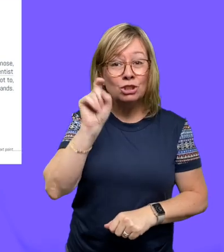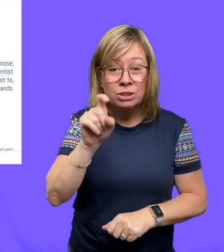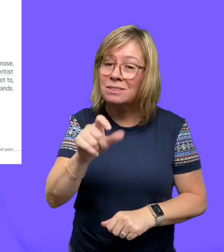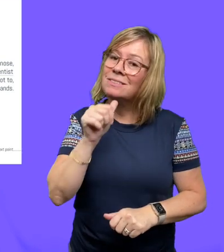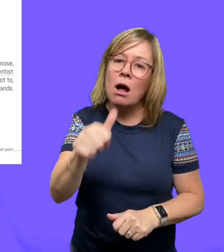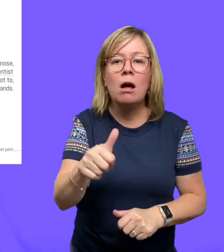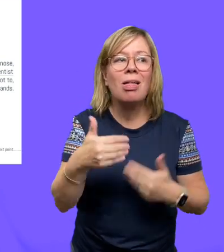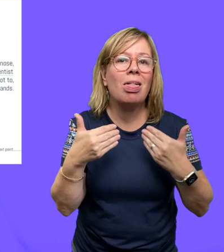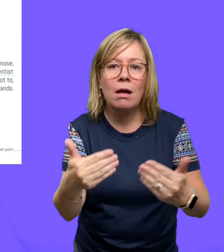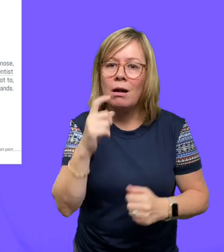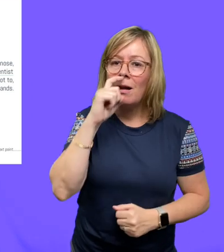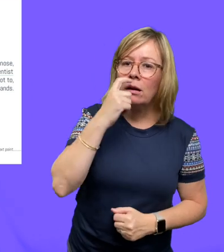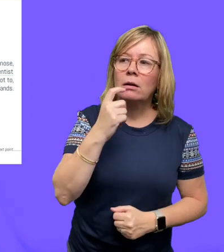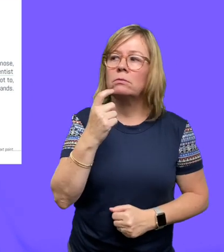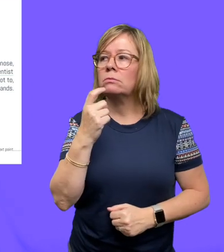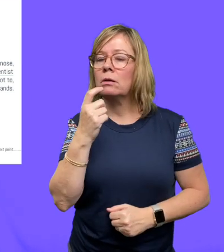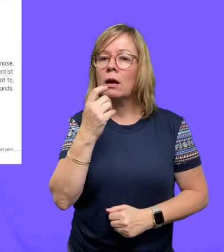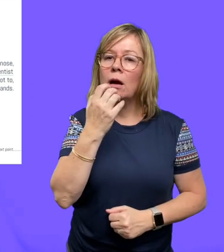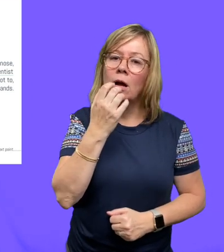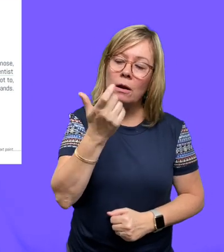your nose and mouth, whether it be picking your nose, sucking your thumb,